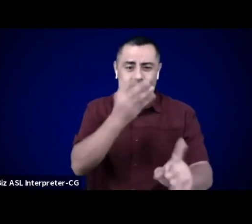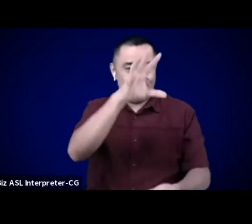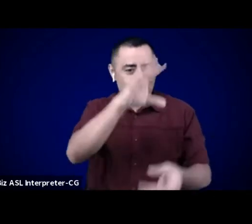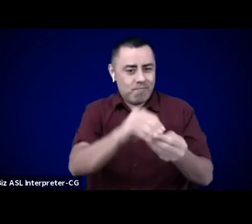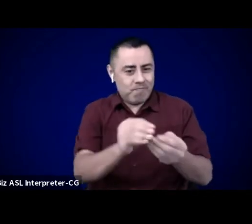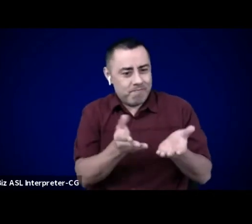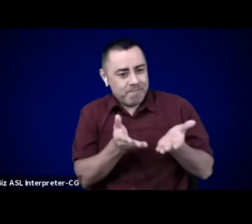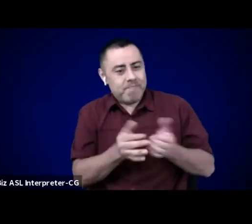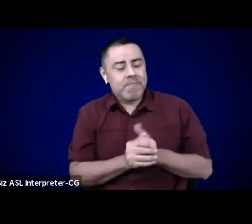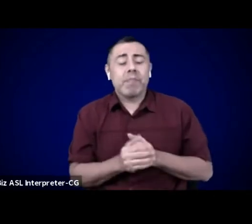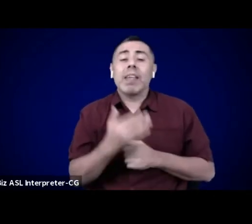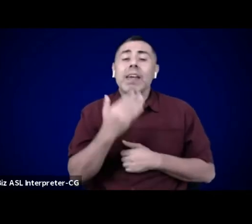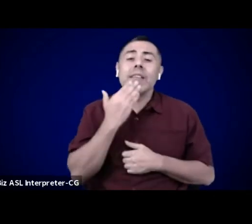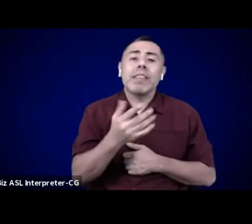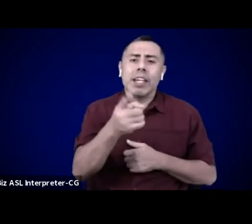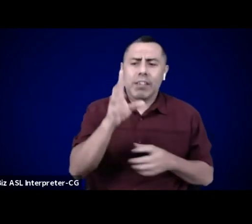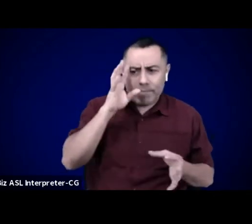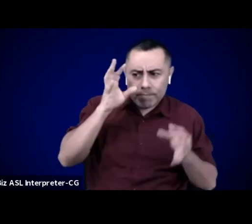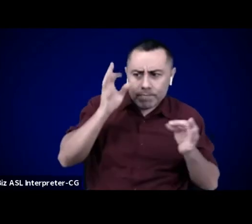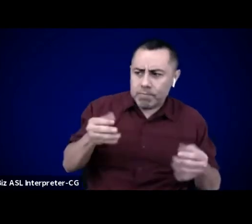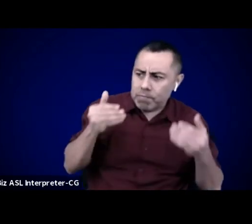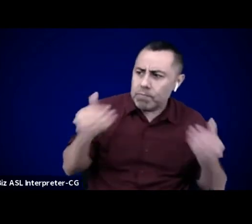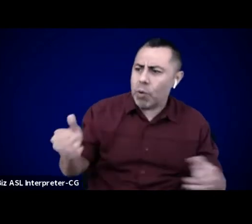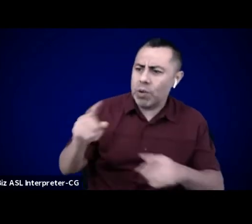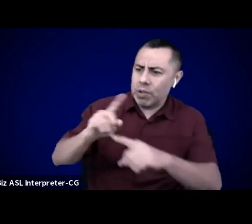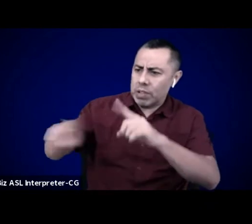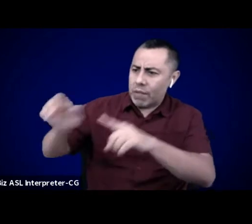across culture and solidarity economies.